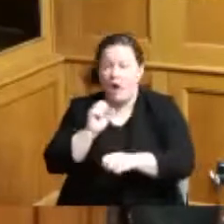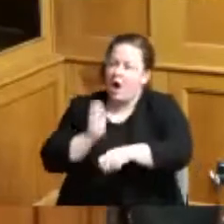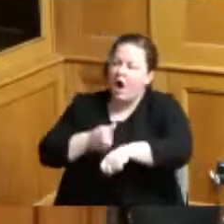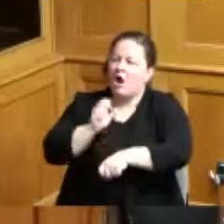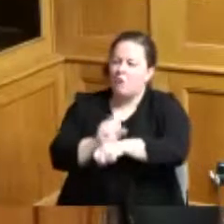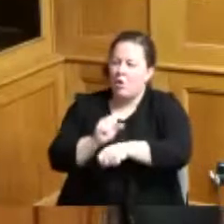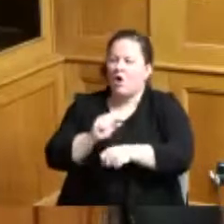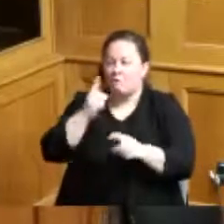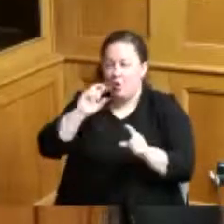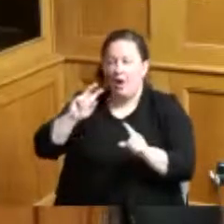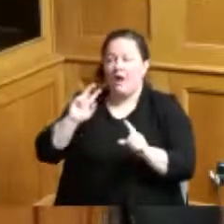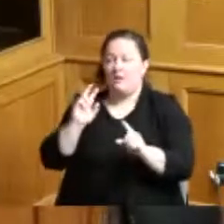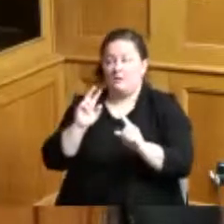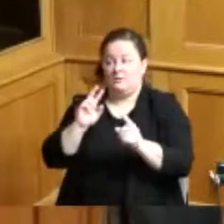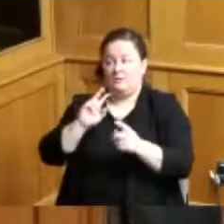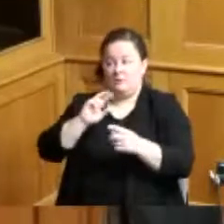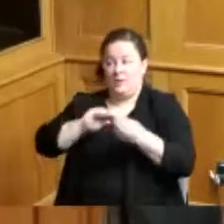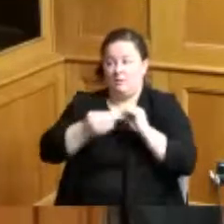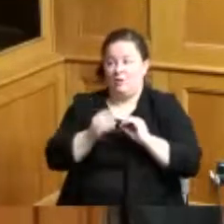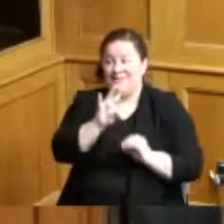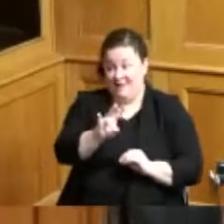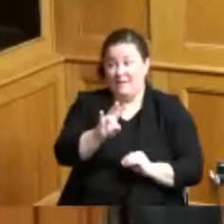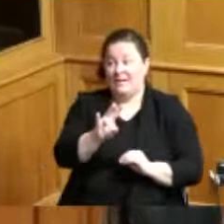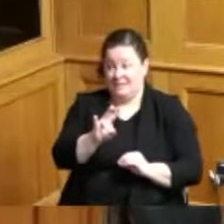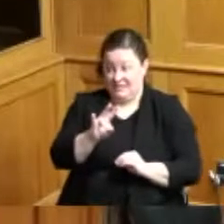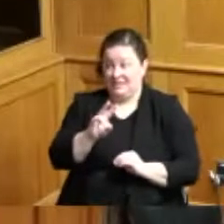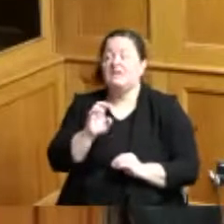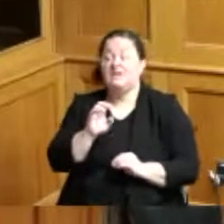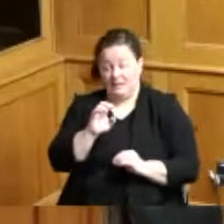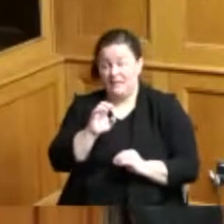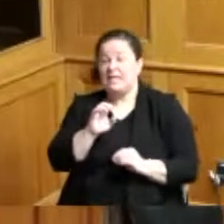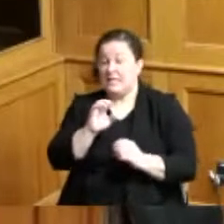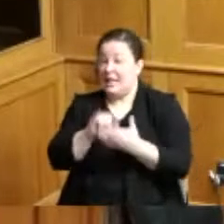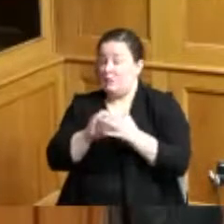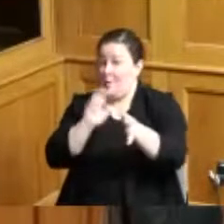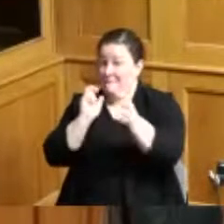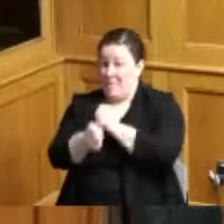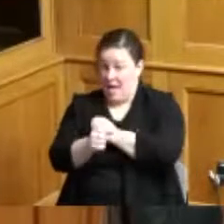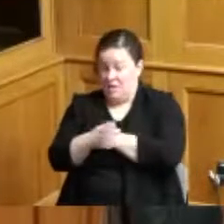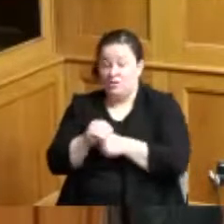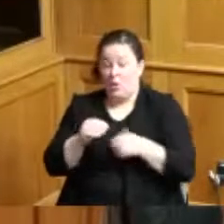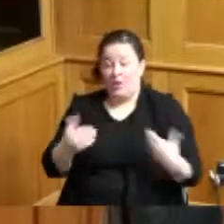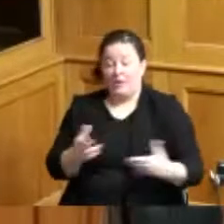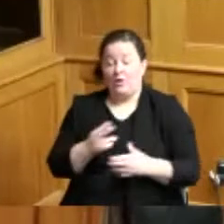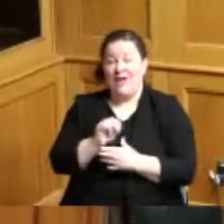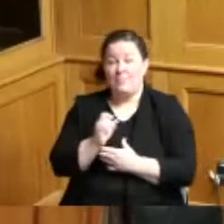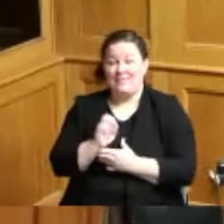Hamilton County the citizens of Hamilton County we are really excited about what we are building